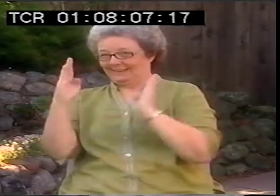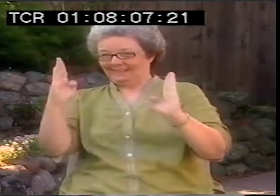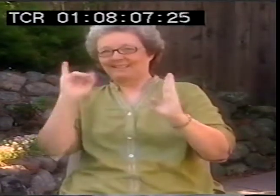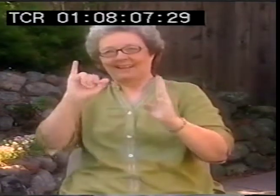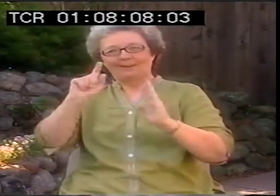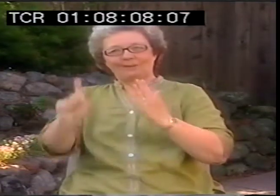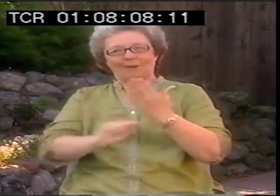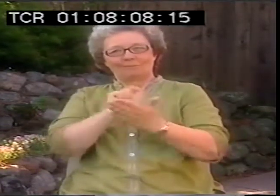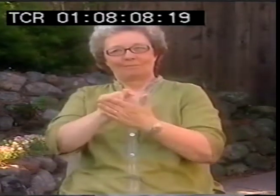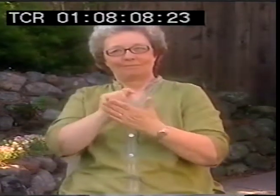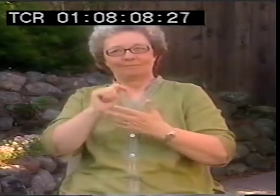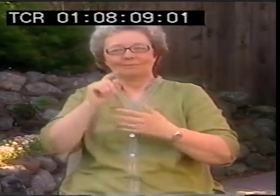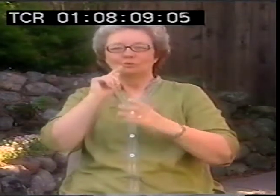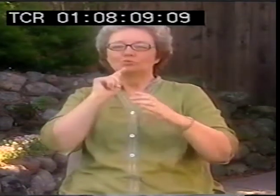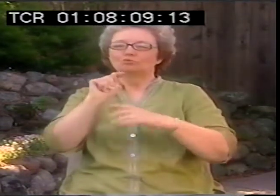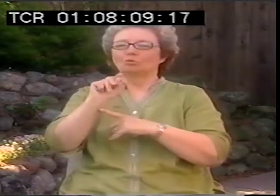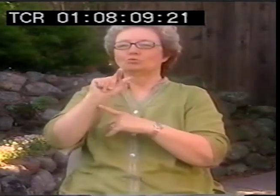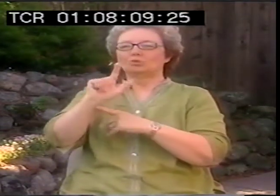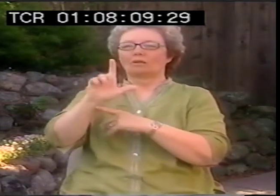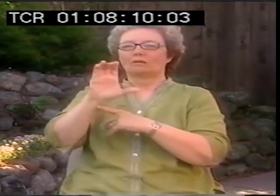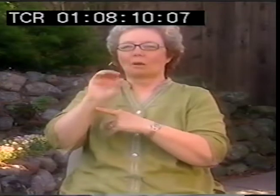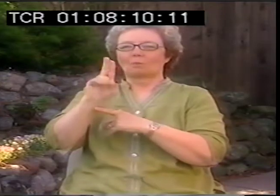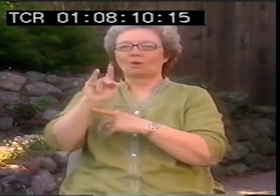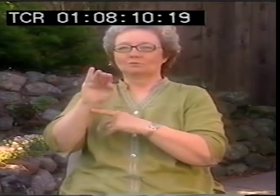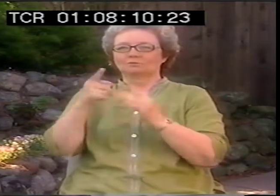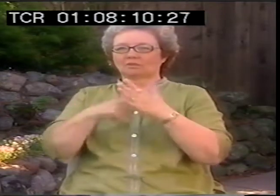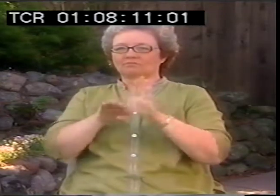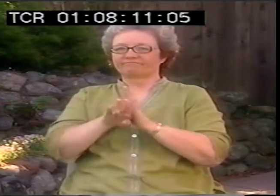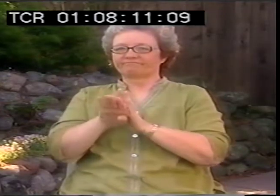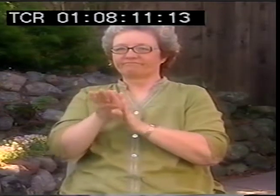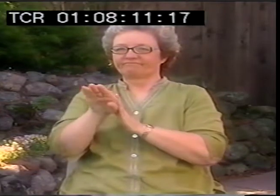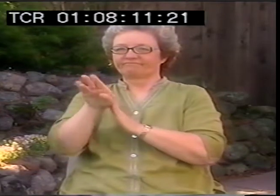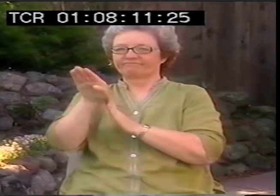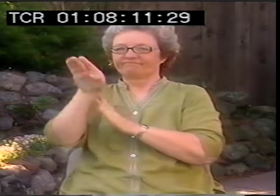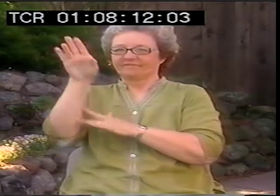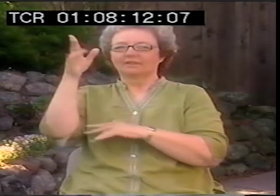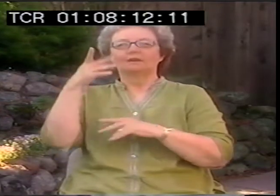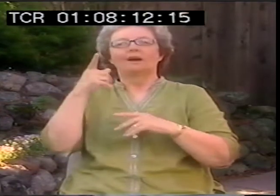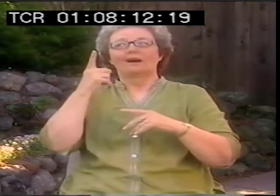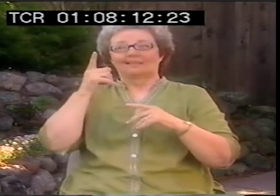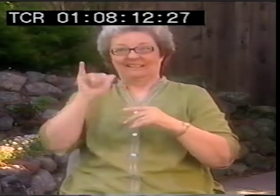I graduated in 1971. And the curriculum was changing at that time.